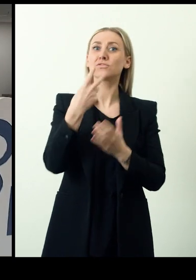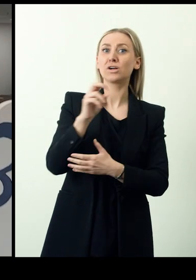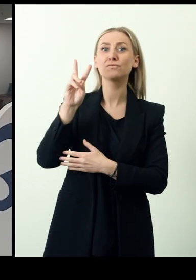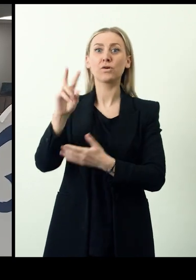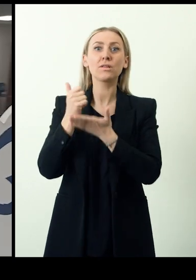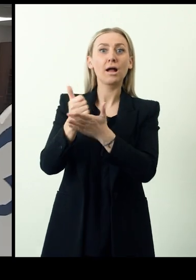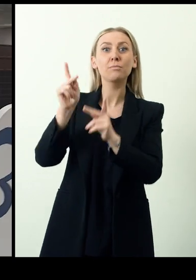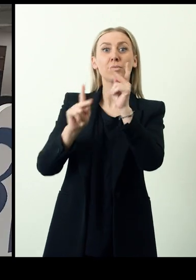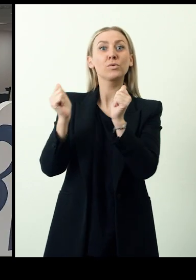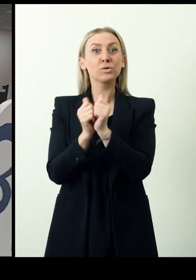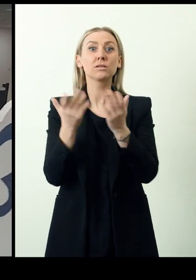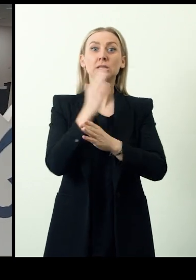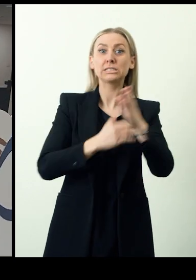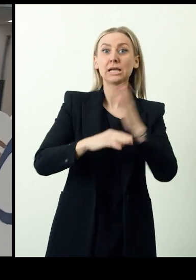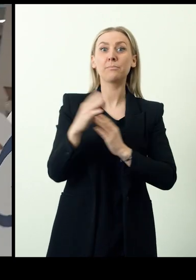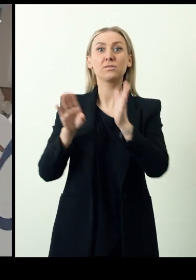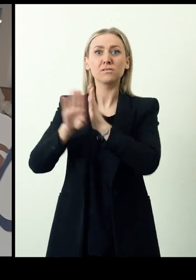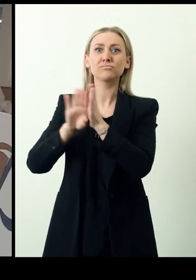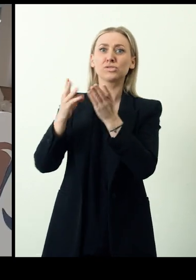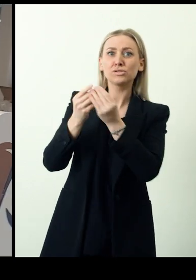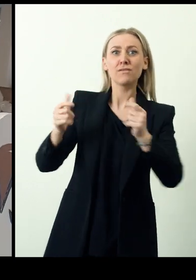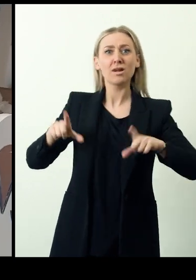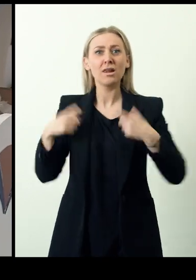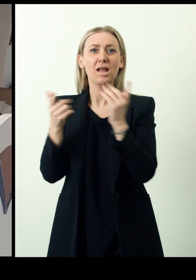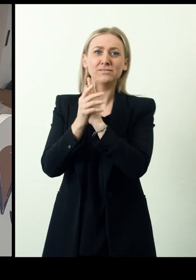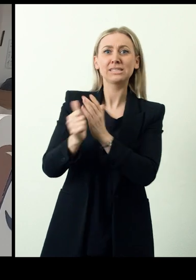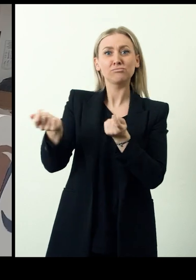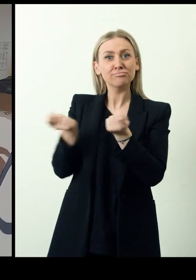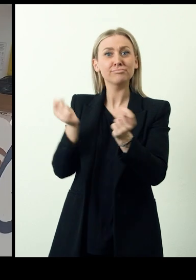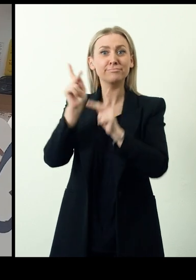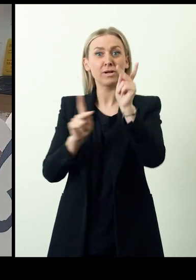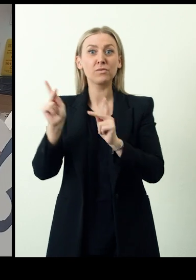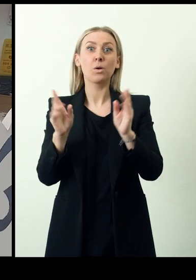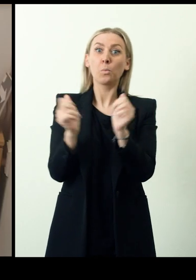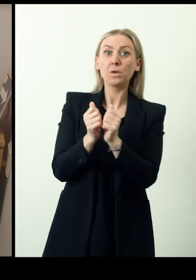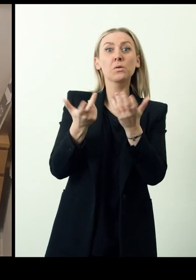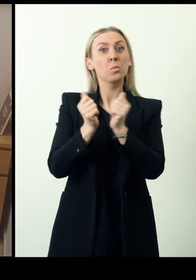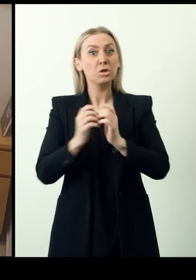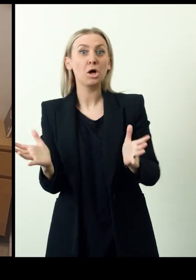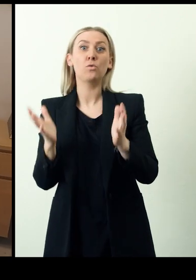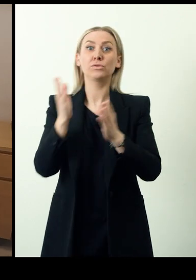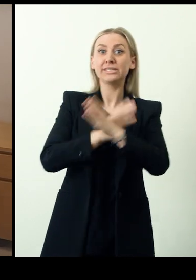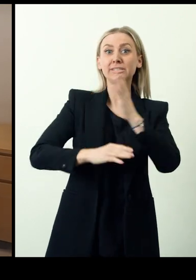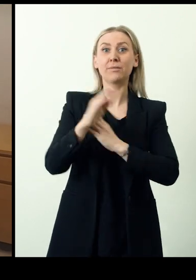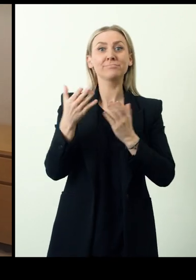in 2002 to help people with disabilities develop soft and life skills. Managed by people both with and without disabilities,